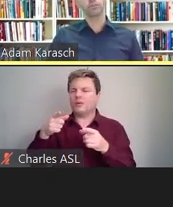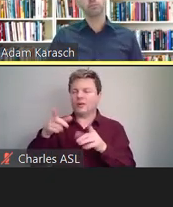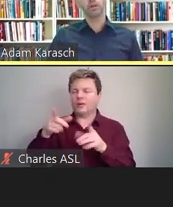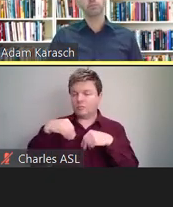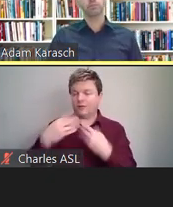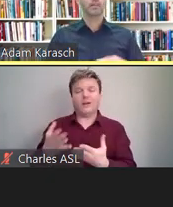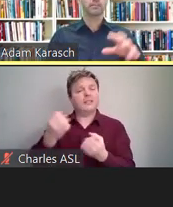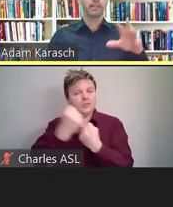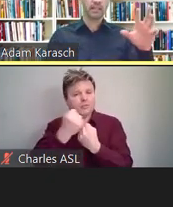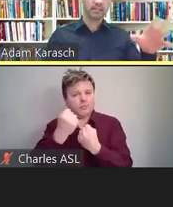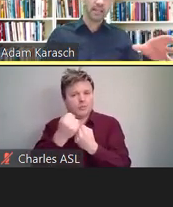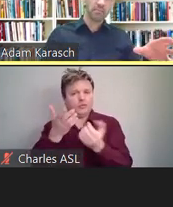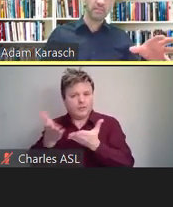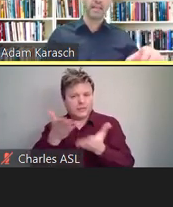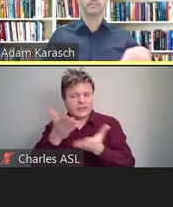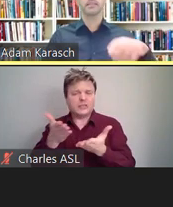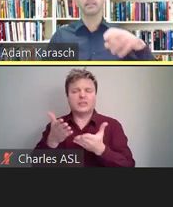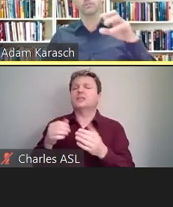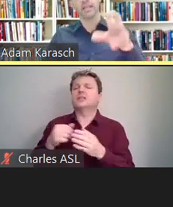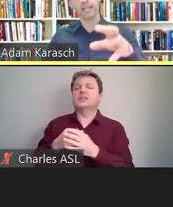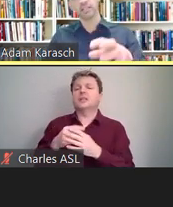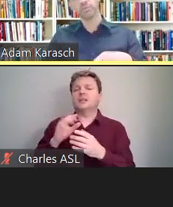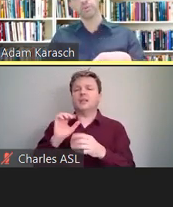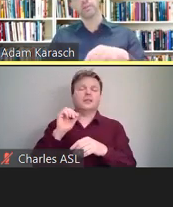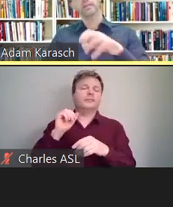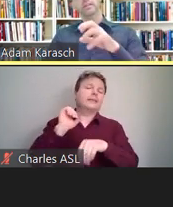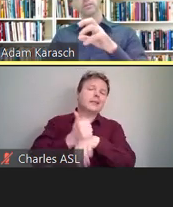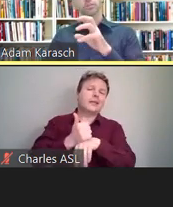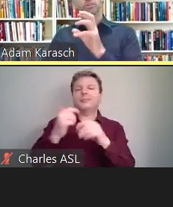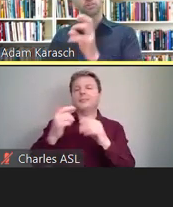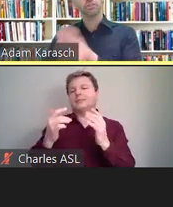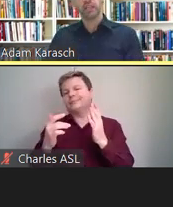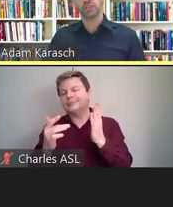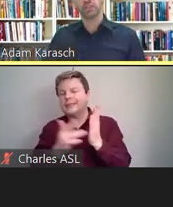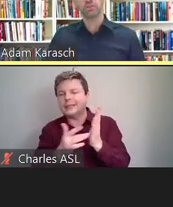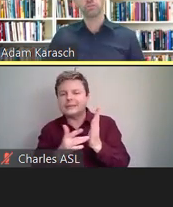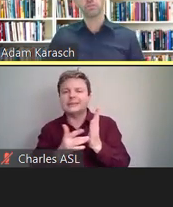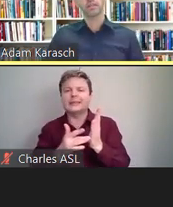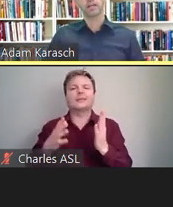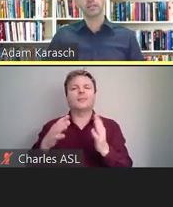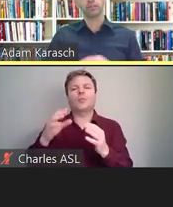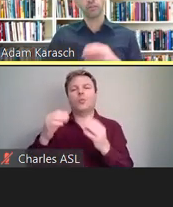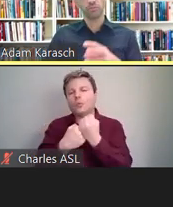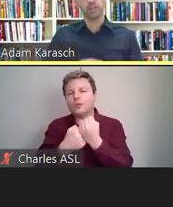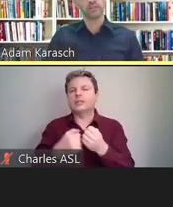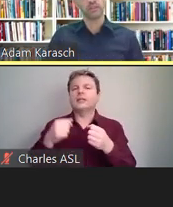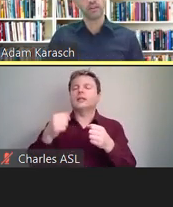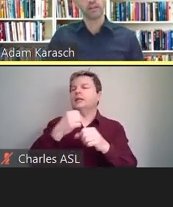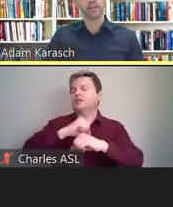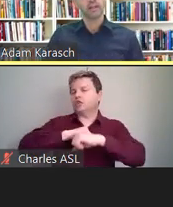remote, things like set-up and testing, tech support, or security issues, encryption, et cetera.